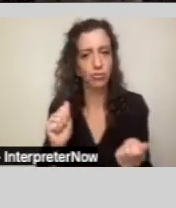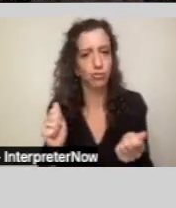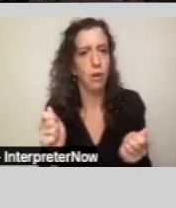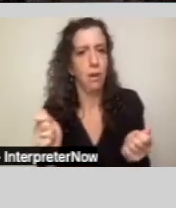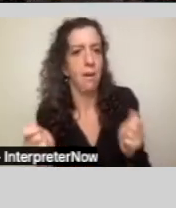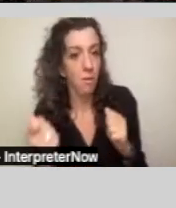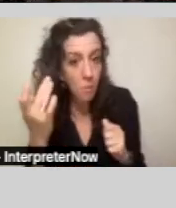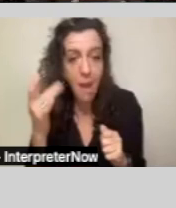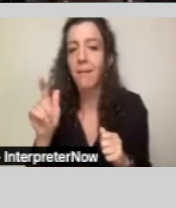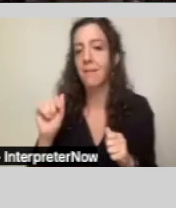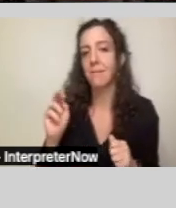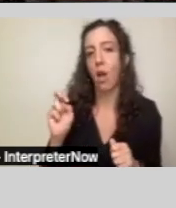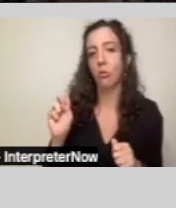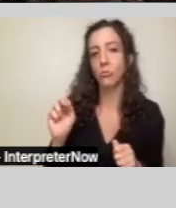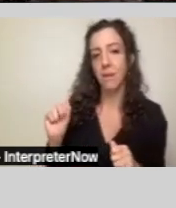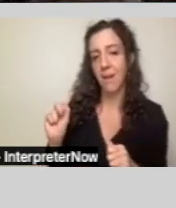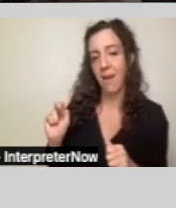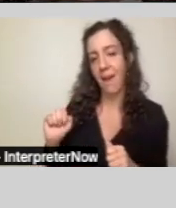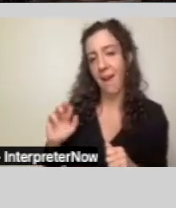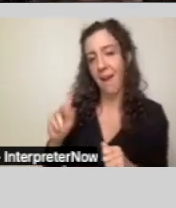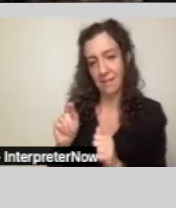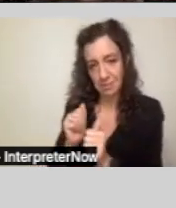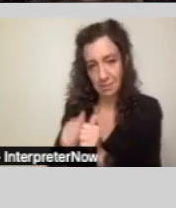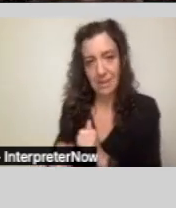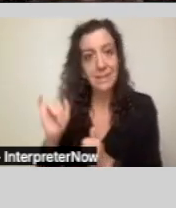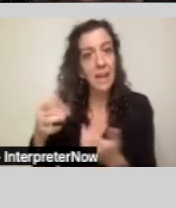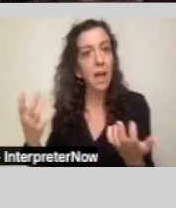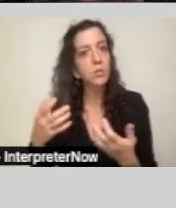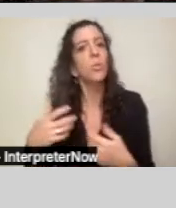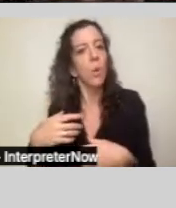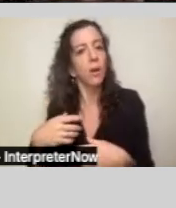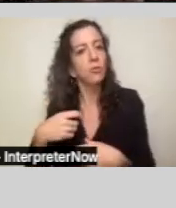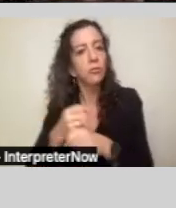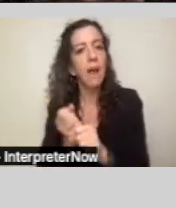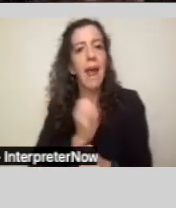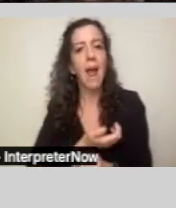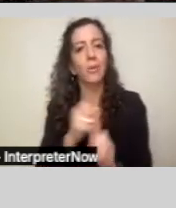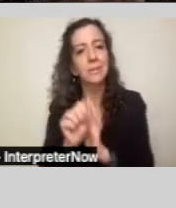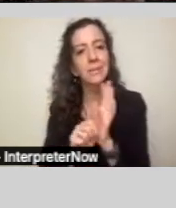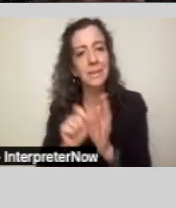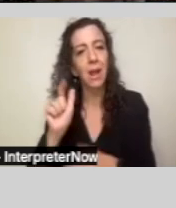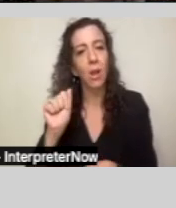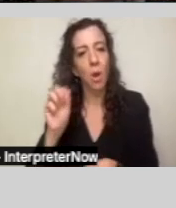It's what created our state law's entitlement and the state developmental services system.